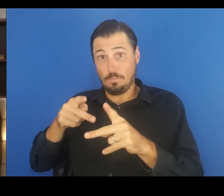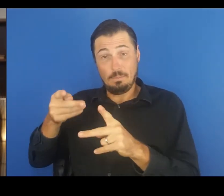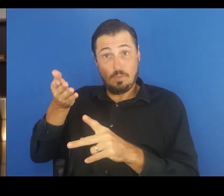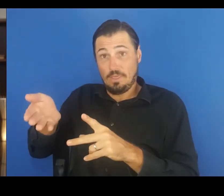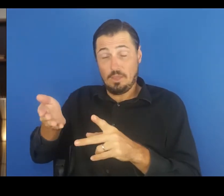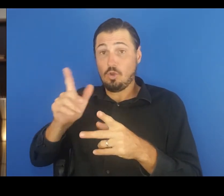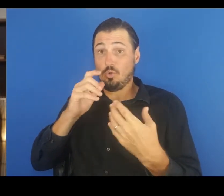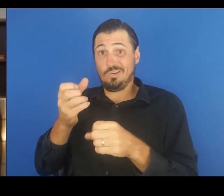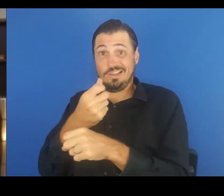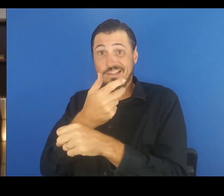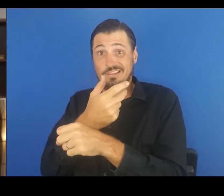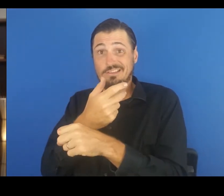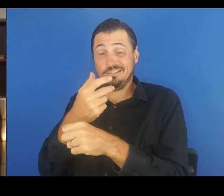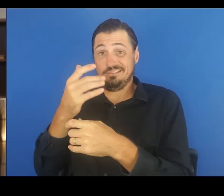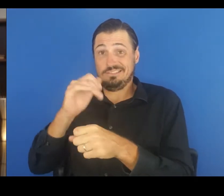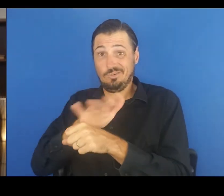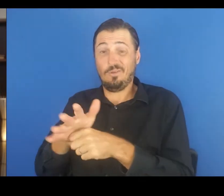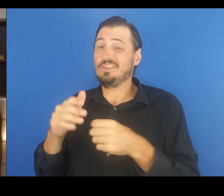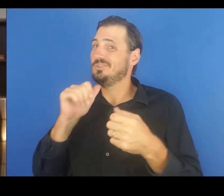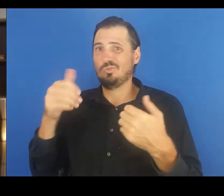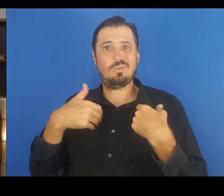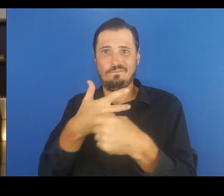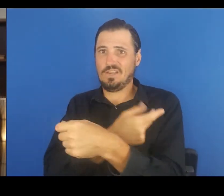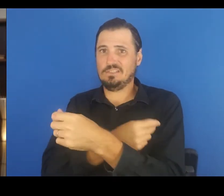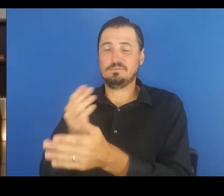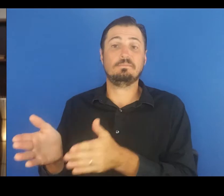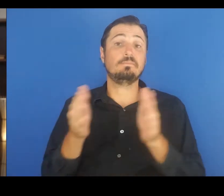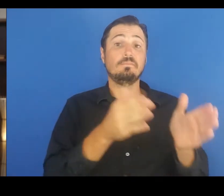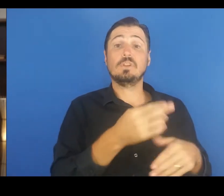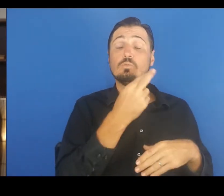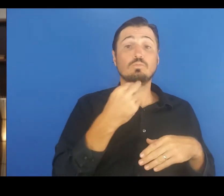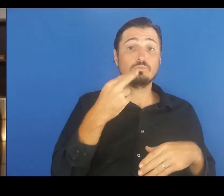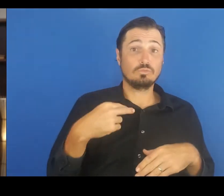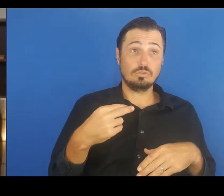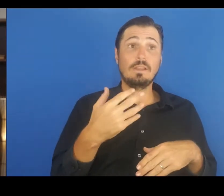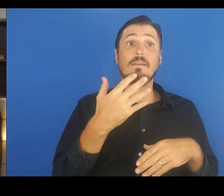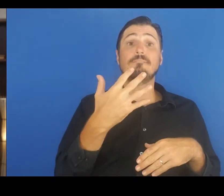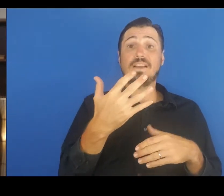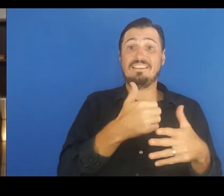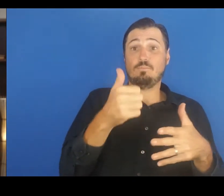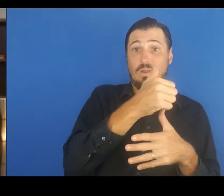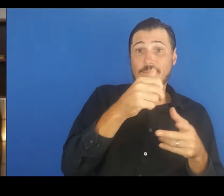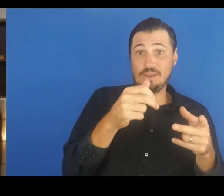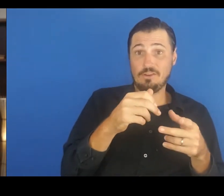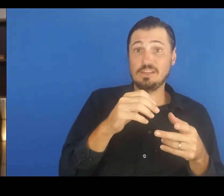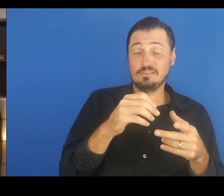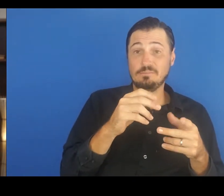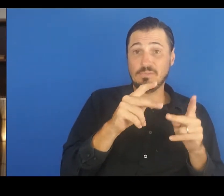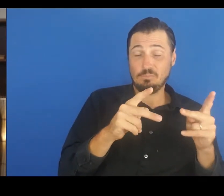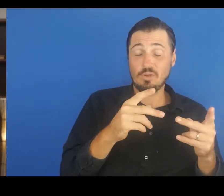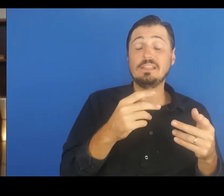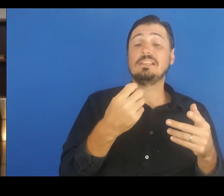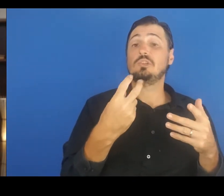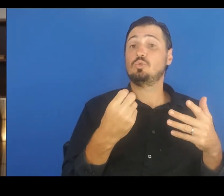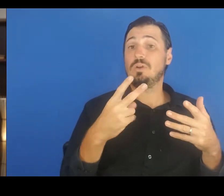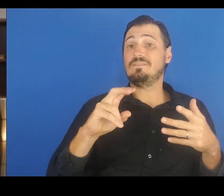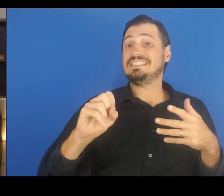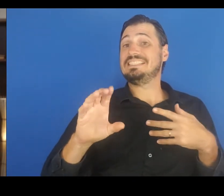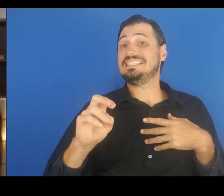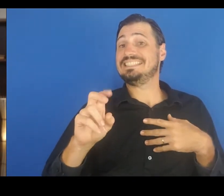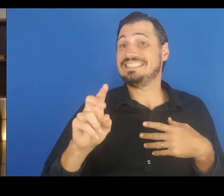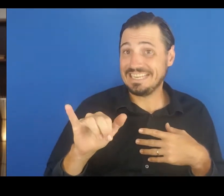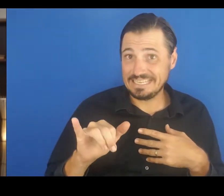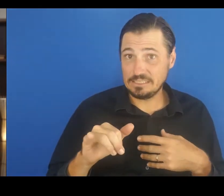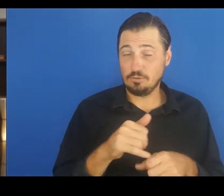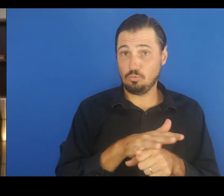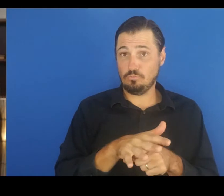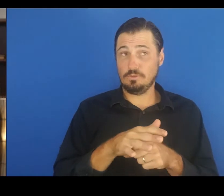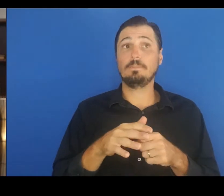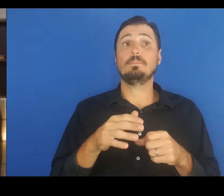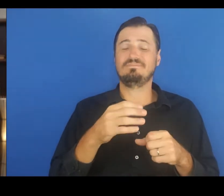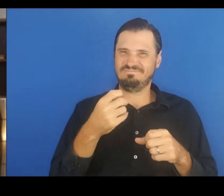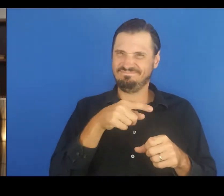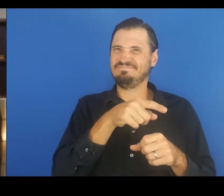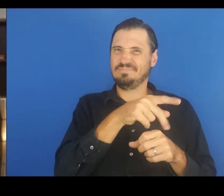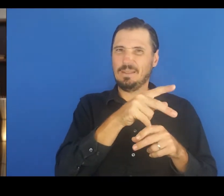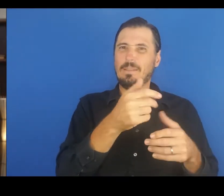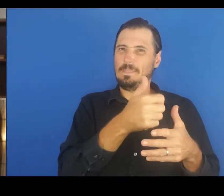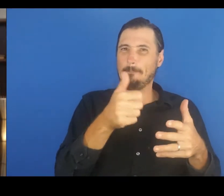The second cluster is within a restaurant with 5 primary cases, and 12 secondary cases. There was significant spread in this cluster amongst household members of the primary cases.